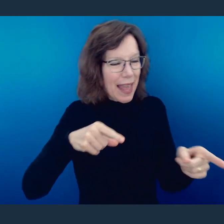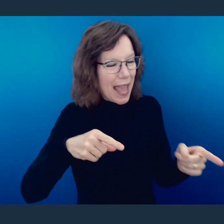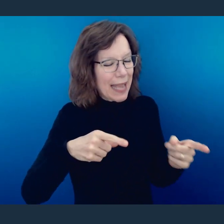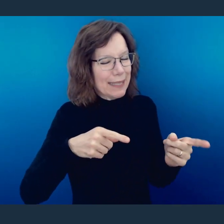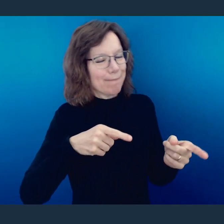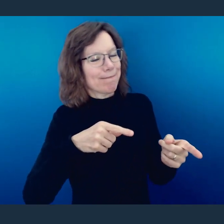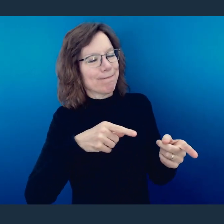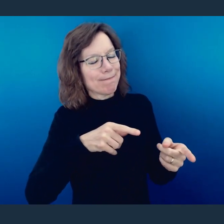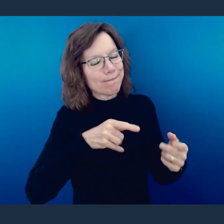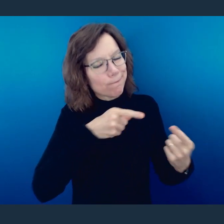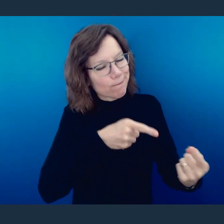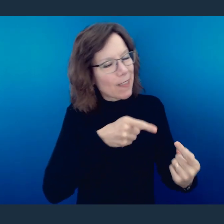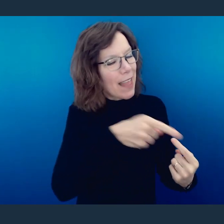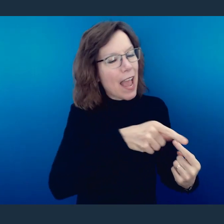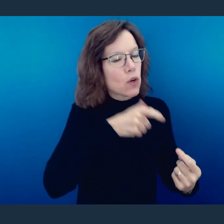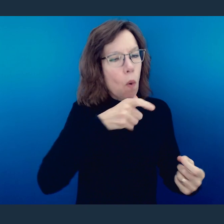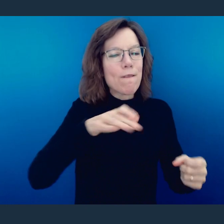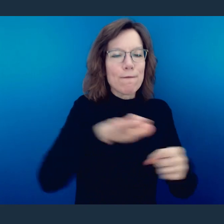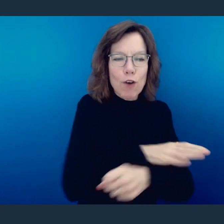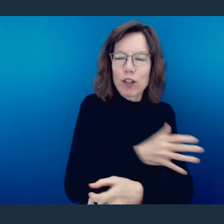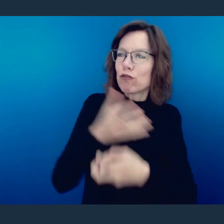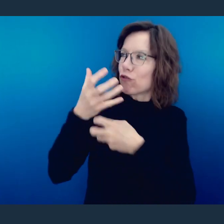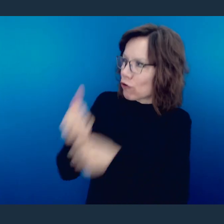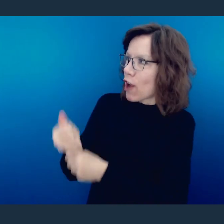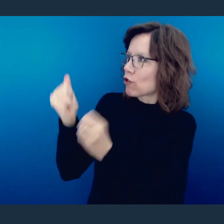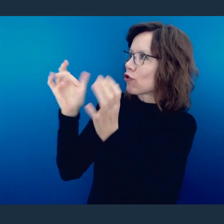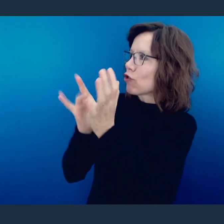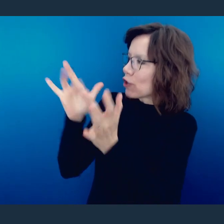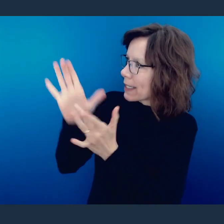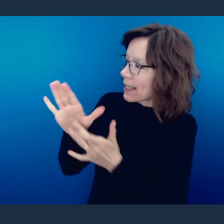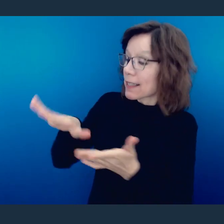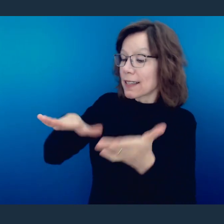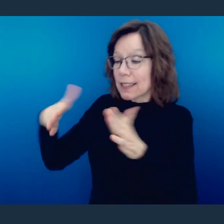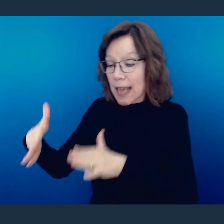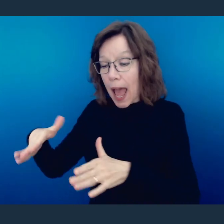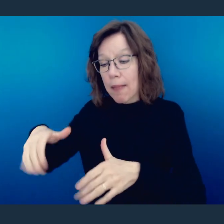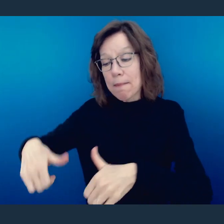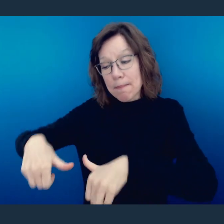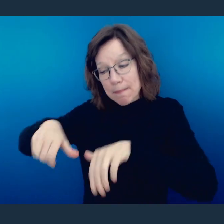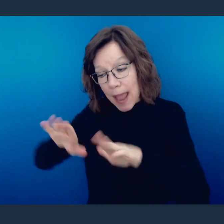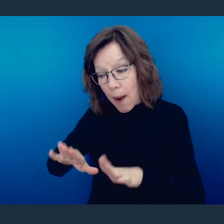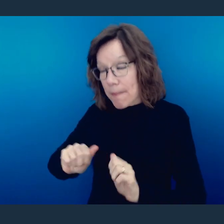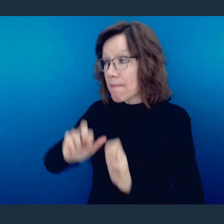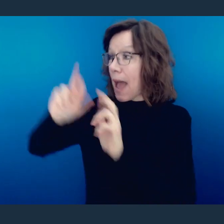that they have failed to fully trust in Jesus' death, burial, and resurrection and the way